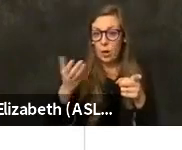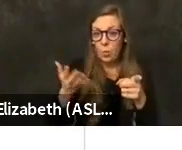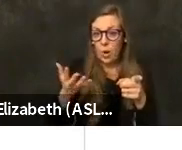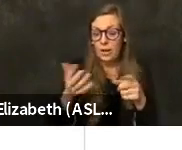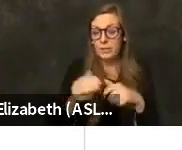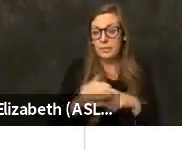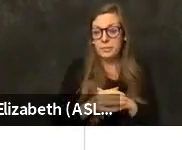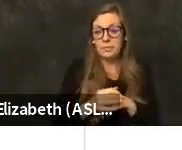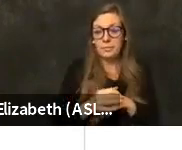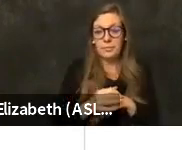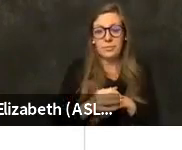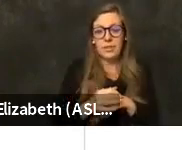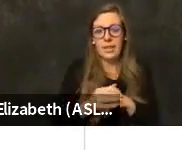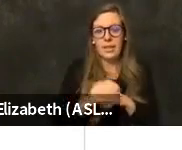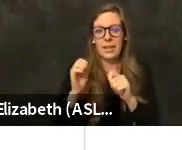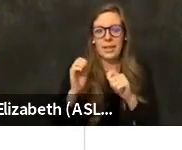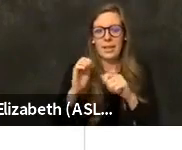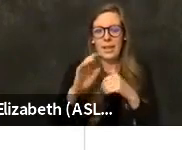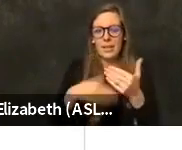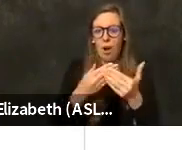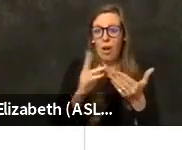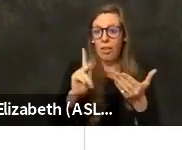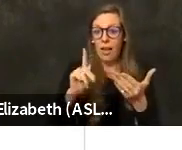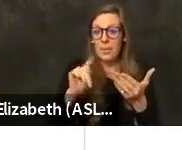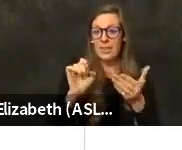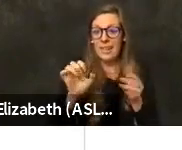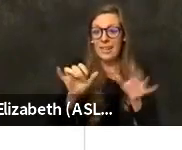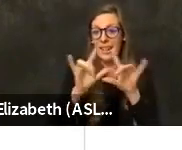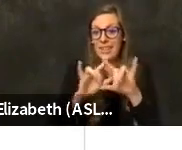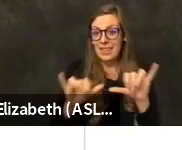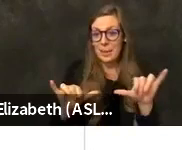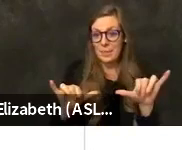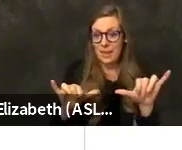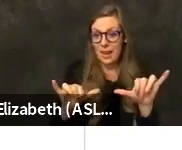updated at the same time and we can report out on all of these providers.